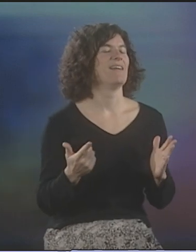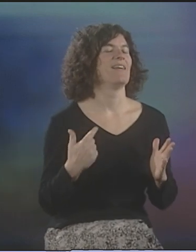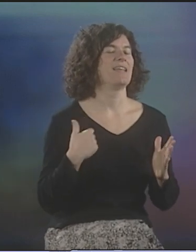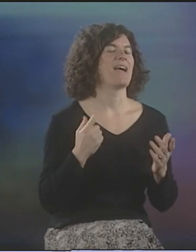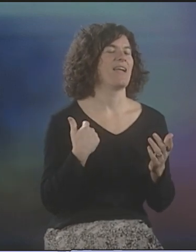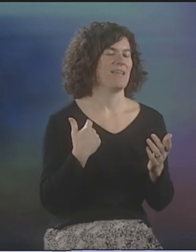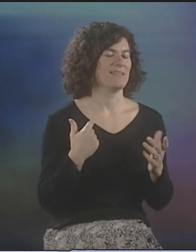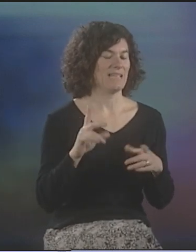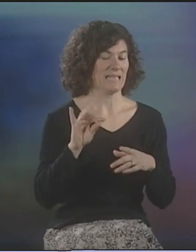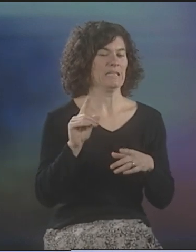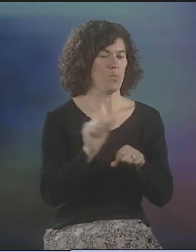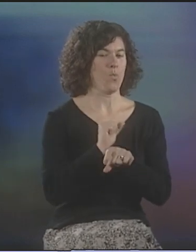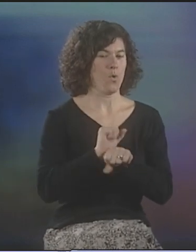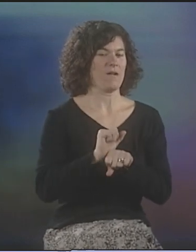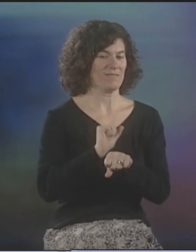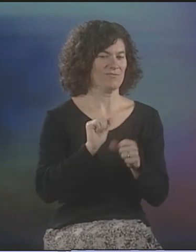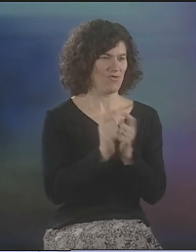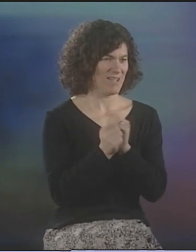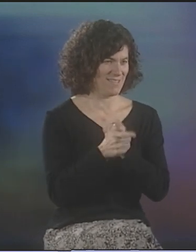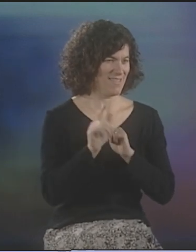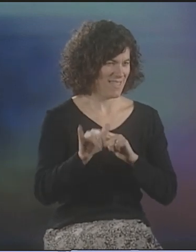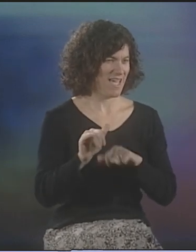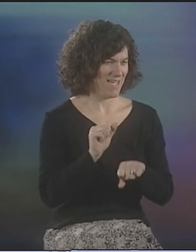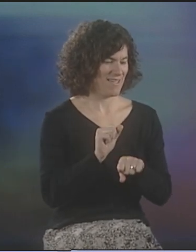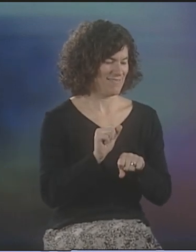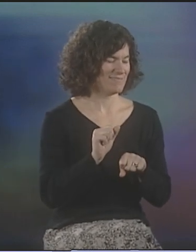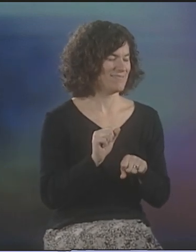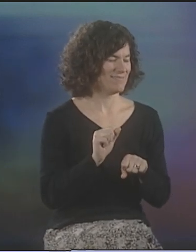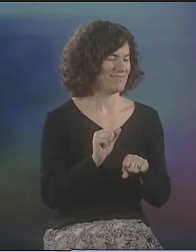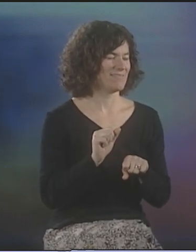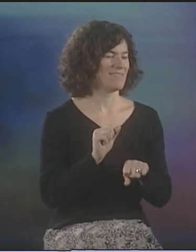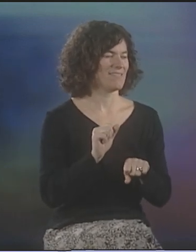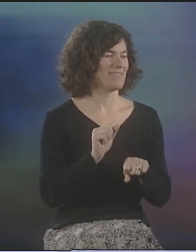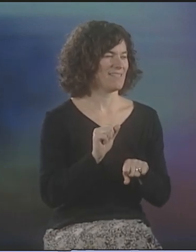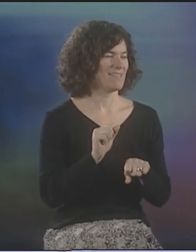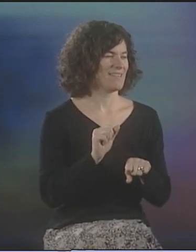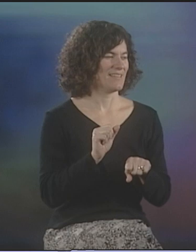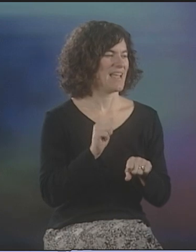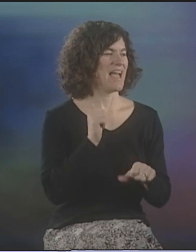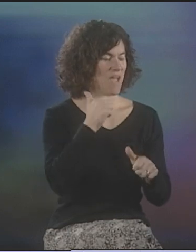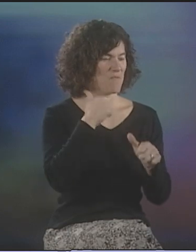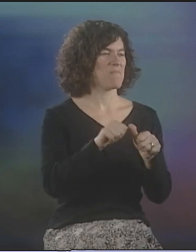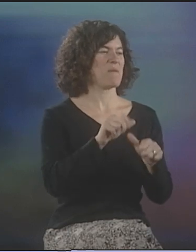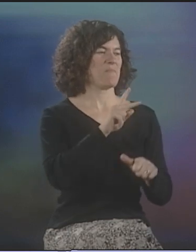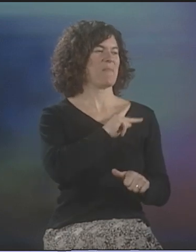SO, I WAS WORKING ON THAT. I WAS DOING SOME TRANSLATION TO BE ABLE TO INTERPRET THE PERFORMANCE,